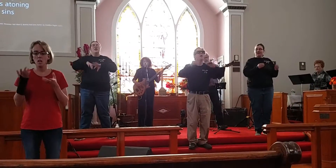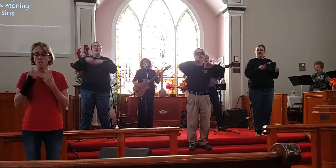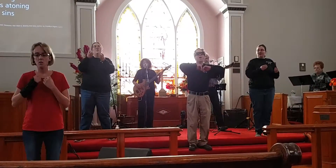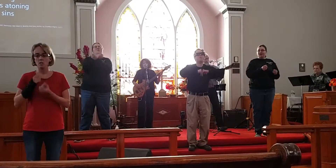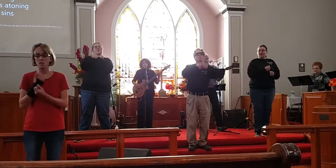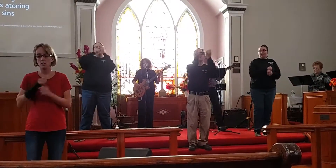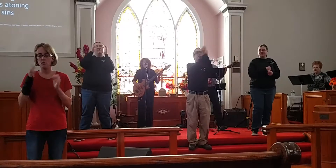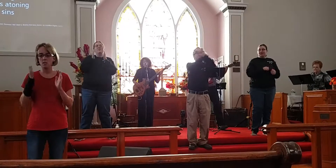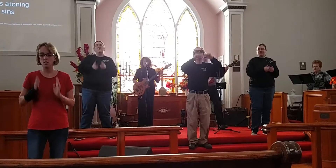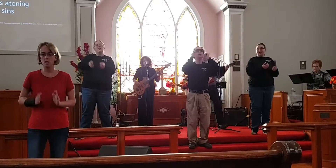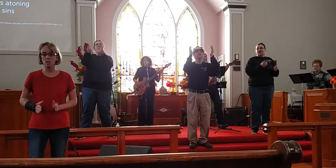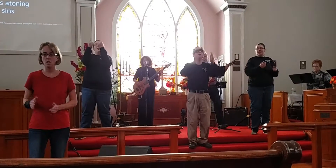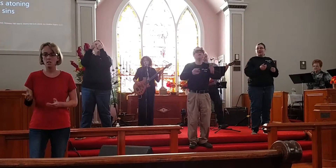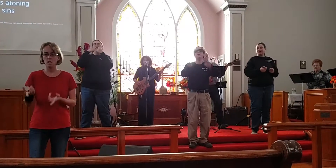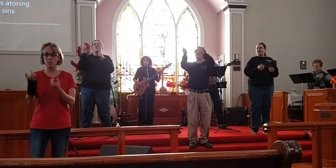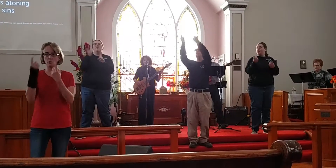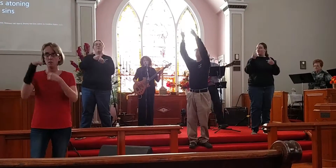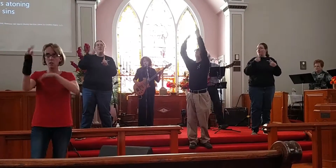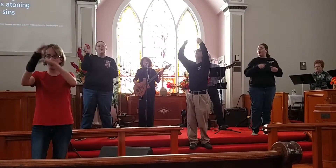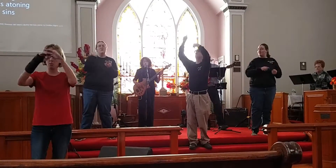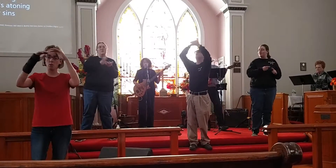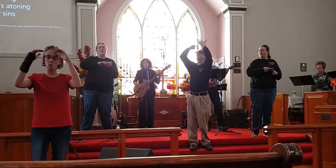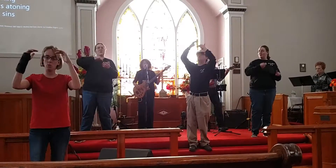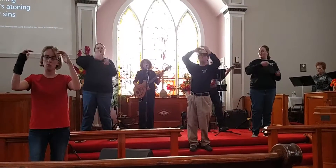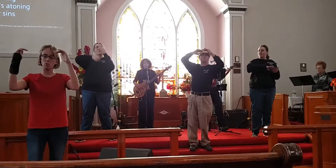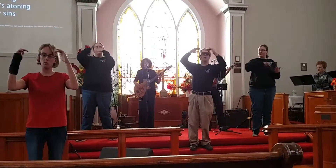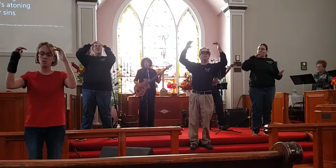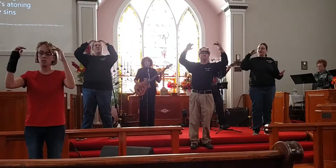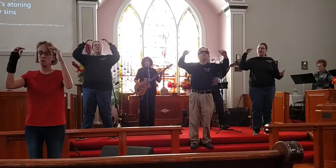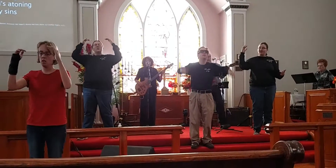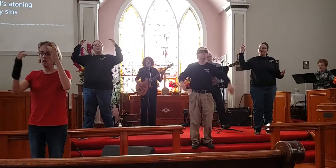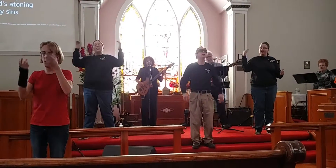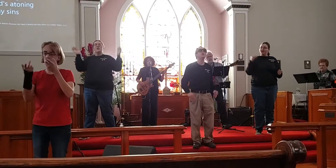How a Savior came from glory